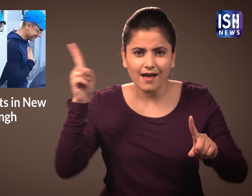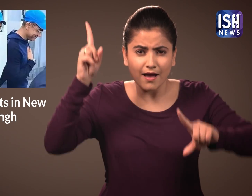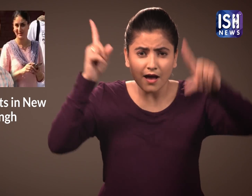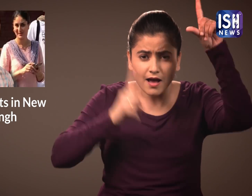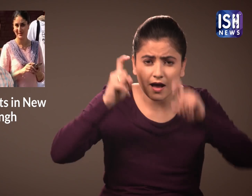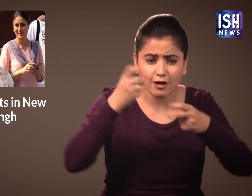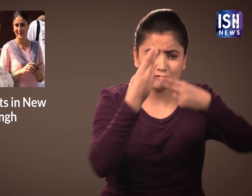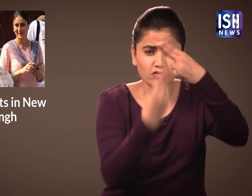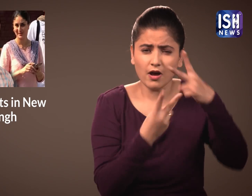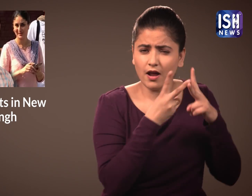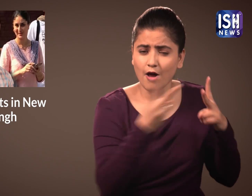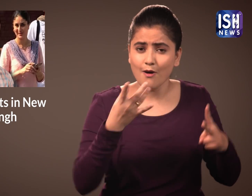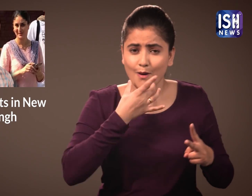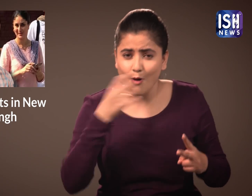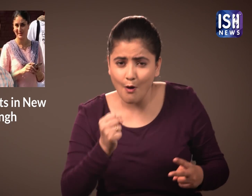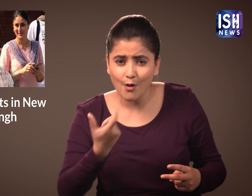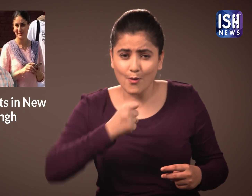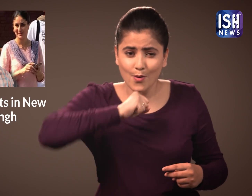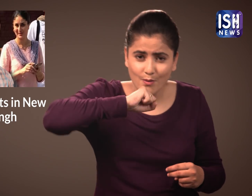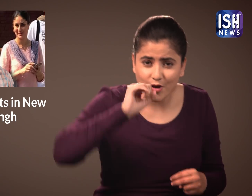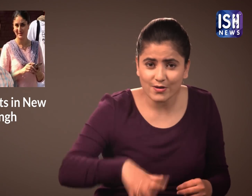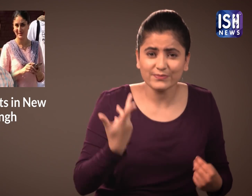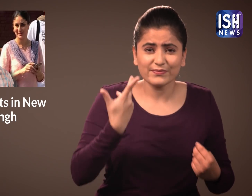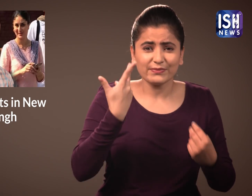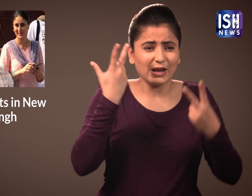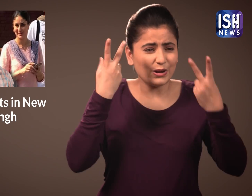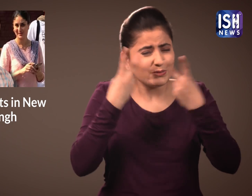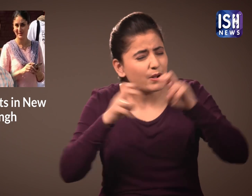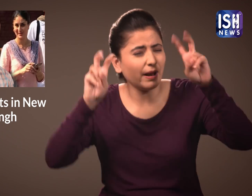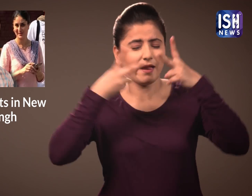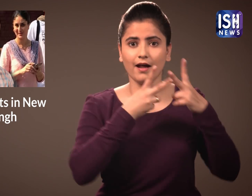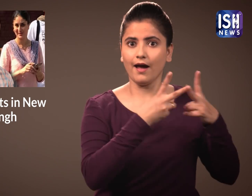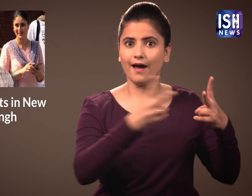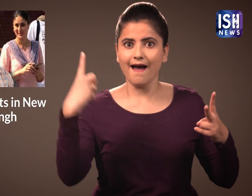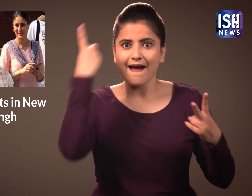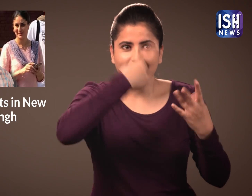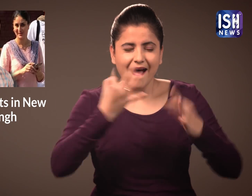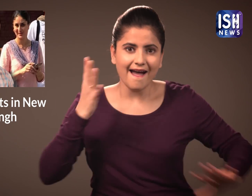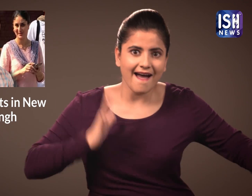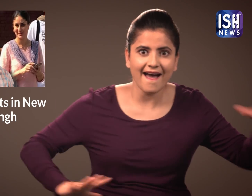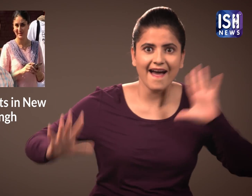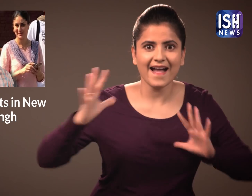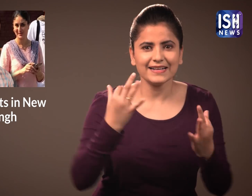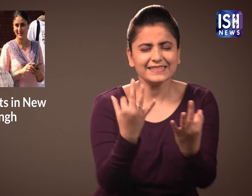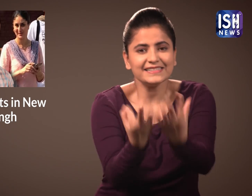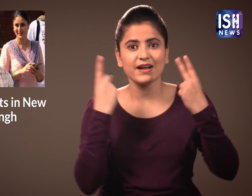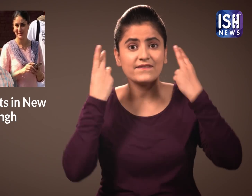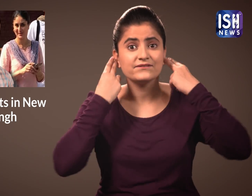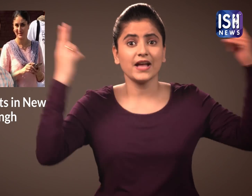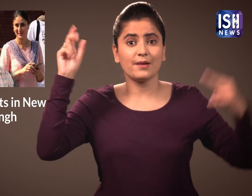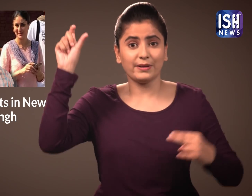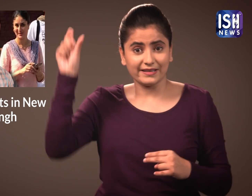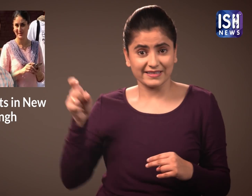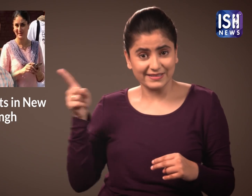He is famous for his different avtars in his movies.